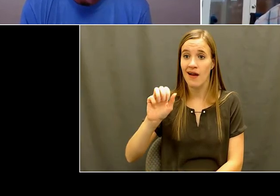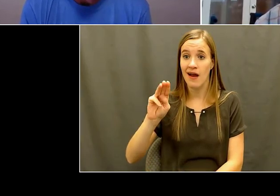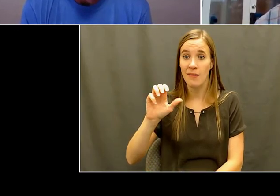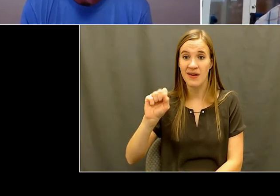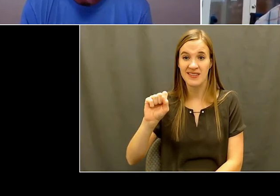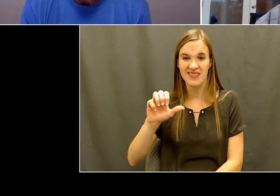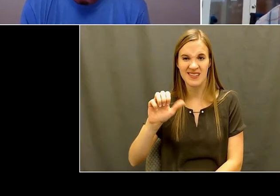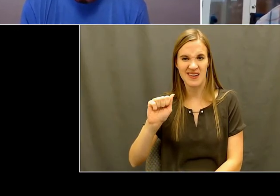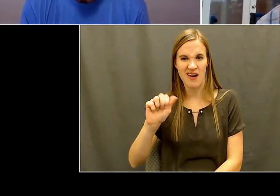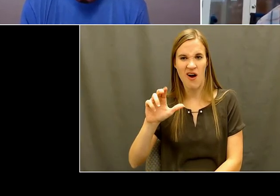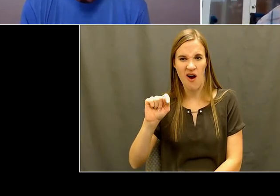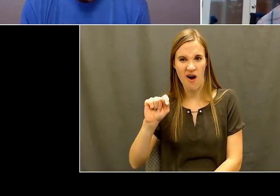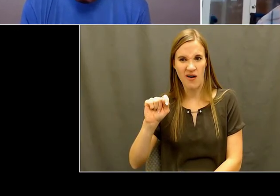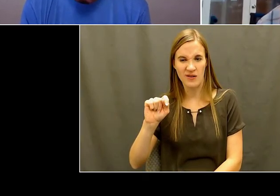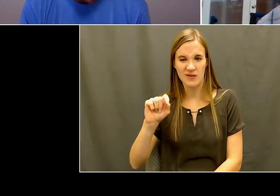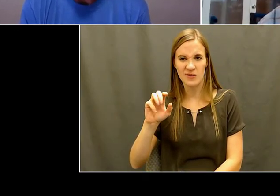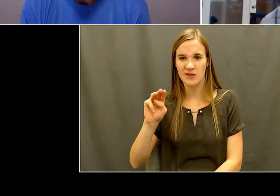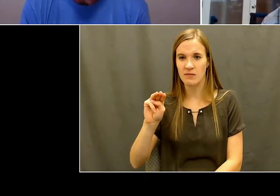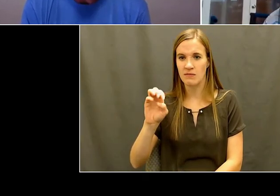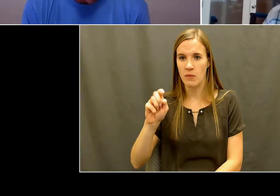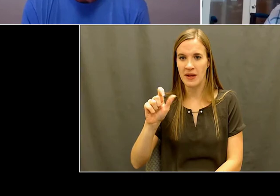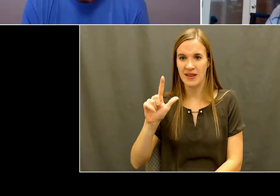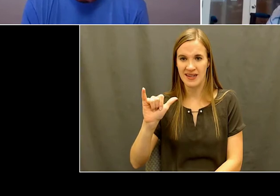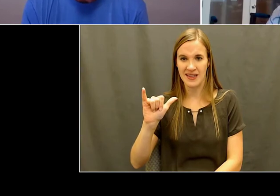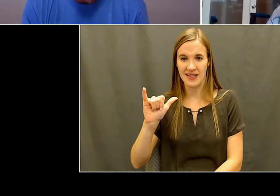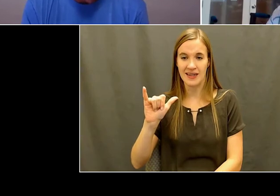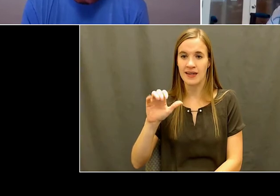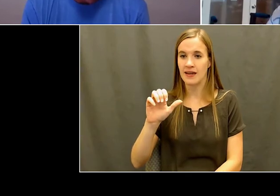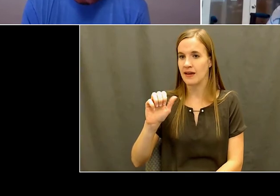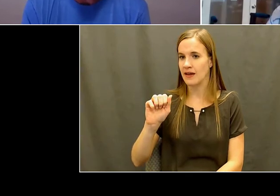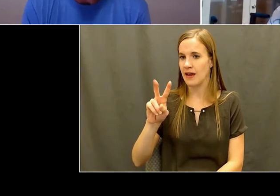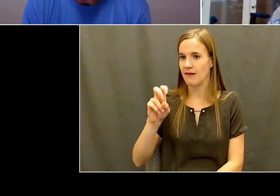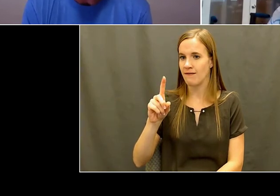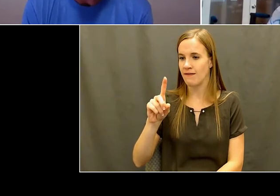So, when I went back out, I went back out hunting for, for